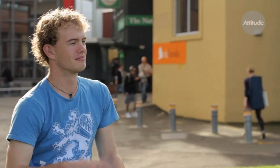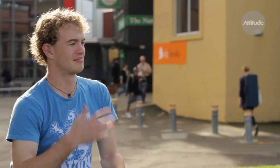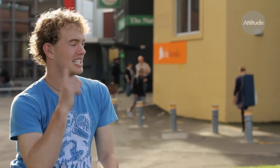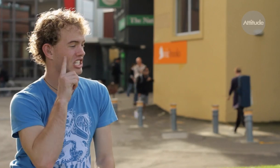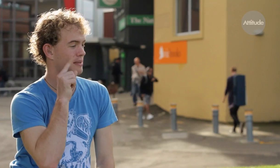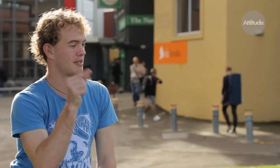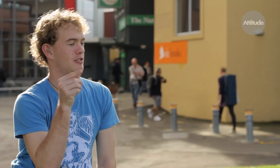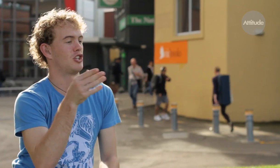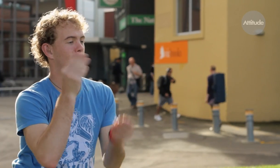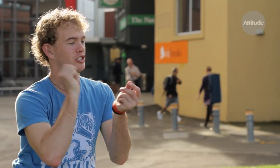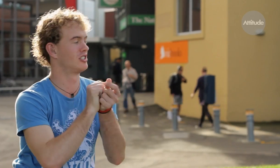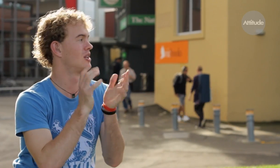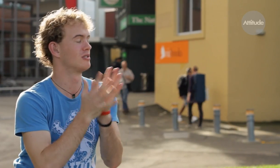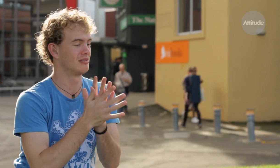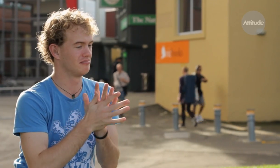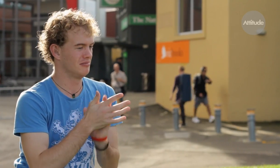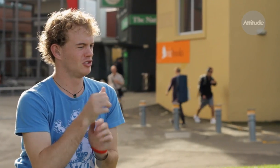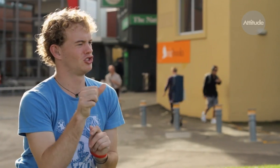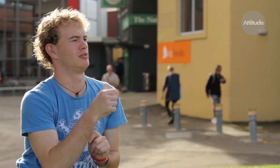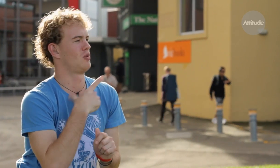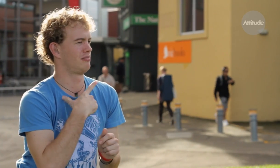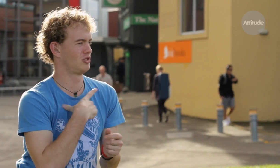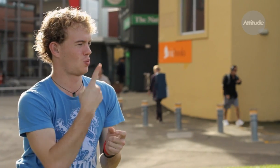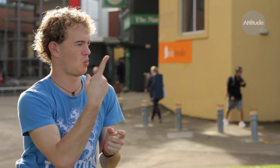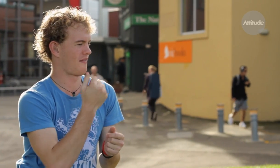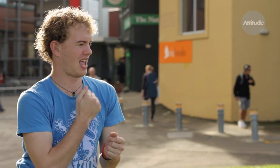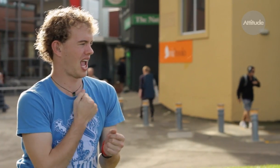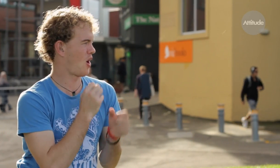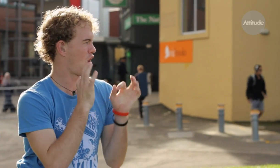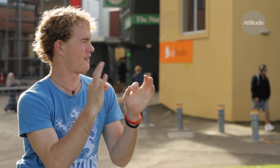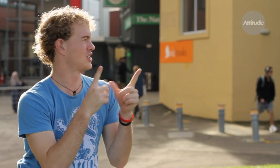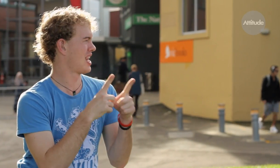One incentive should be that it’s an official language of New Zealand.